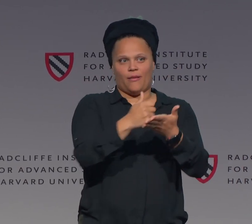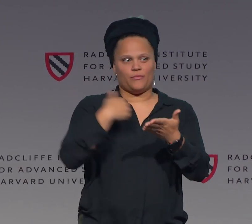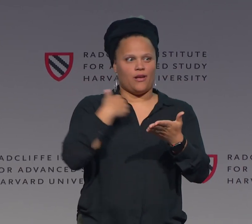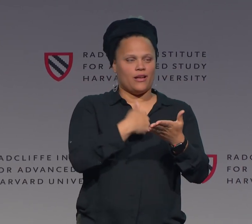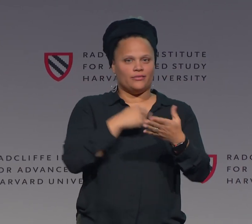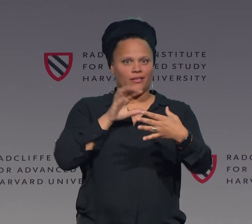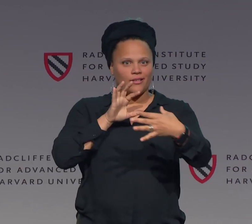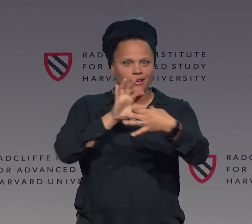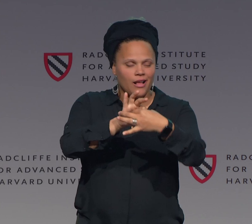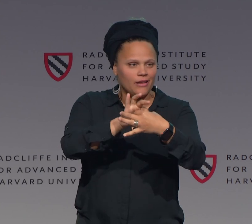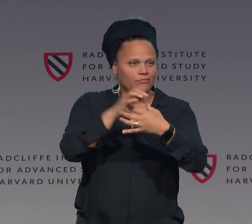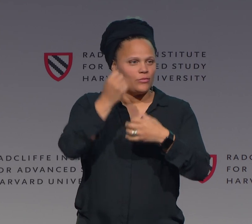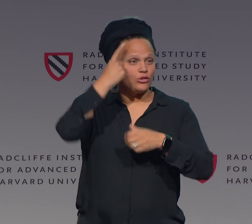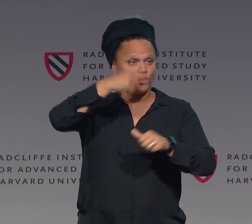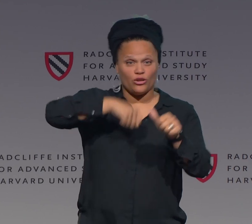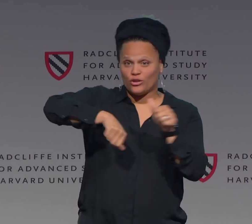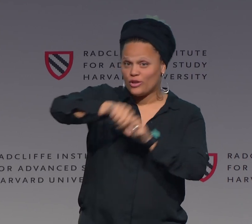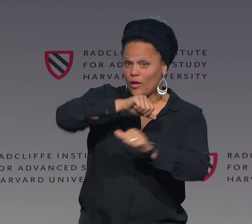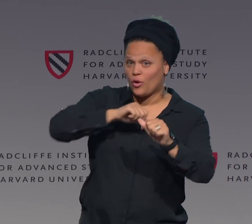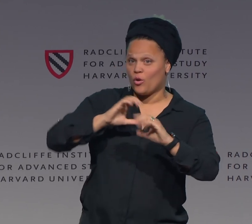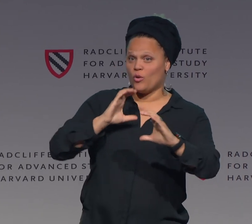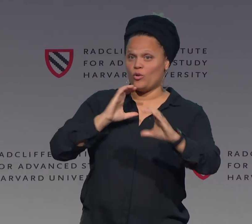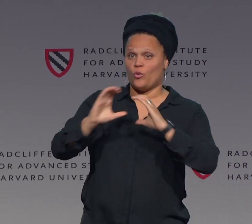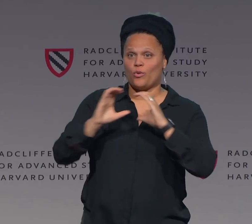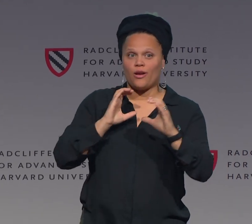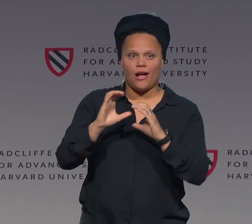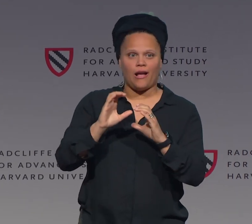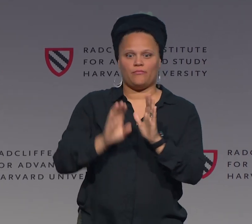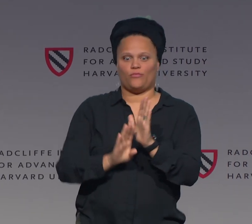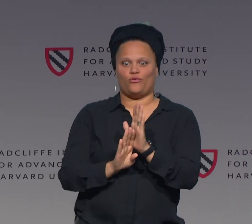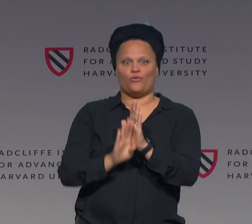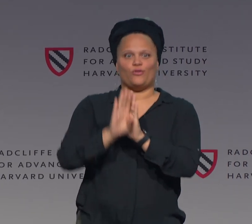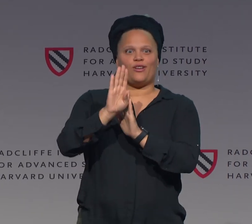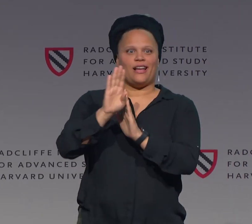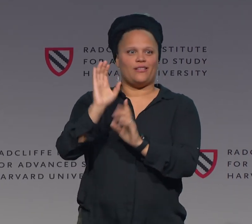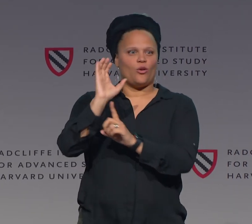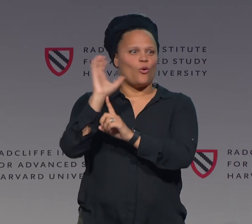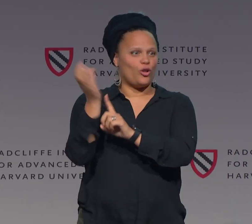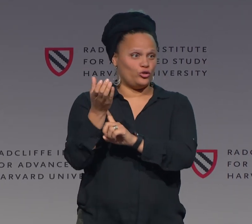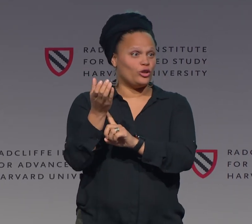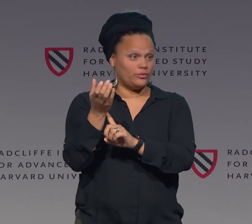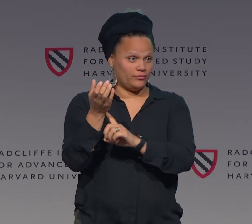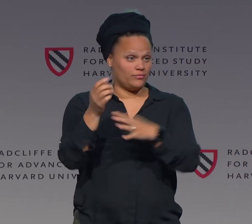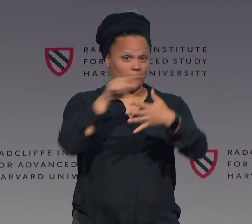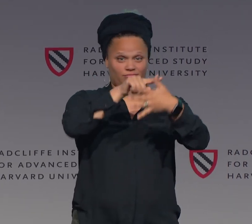I'm going to show you these to help you understand how we communicate and how it has developed